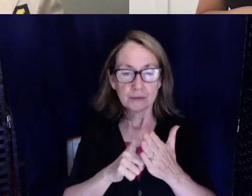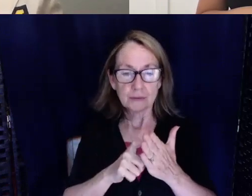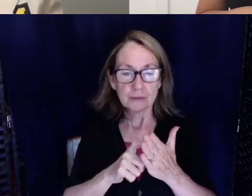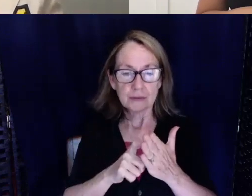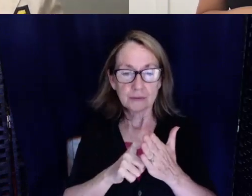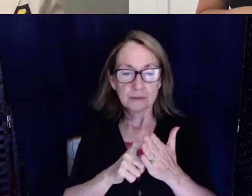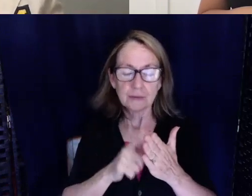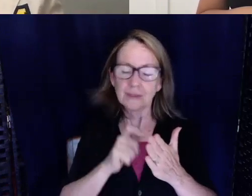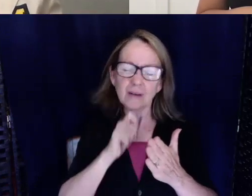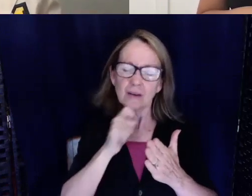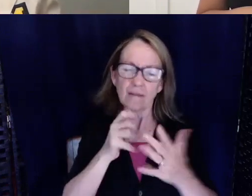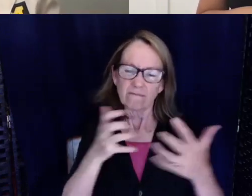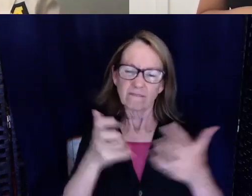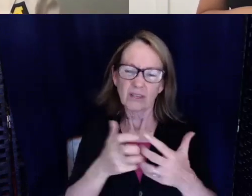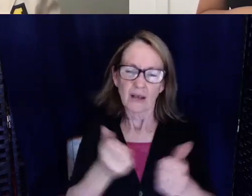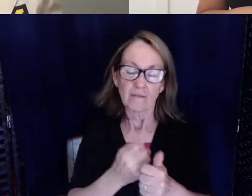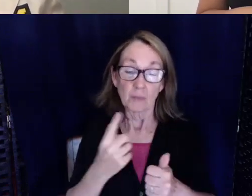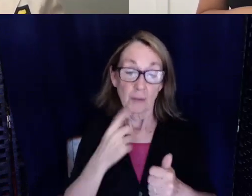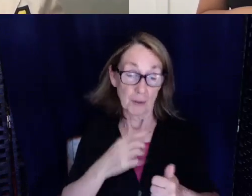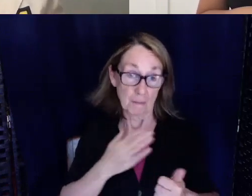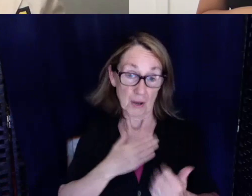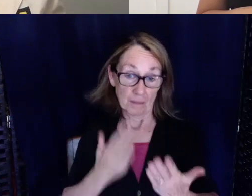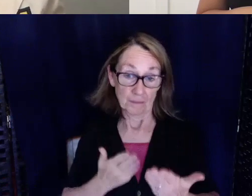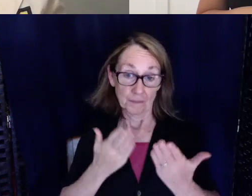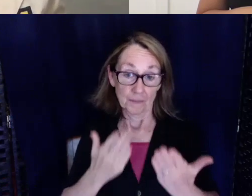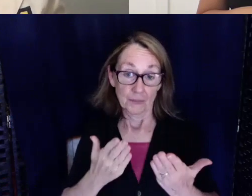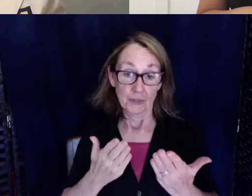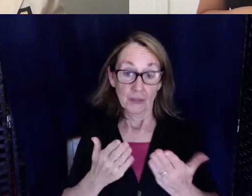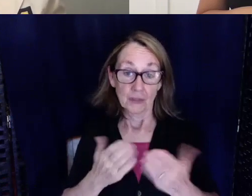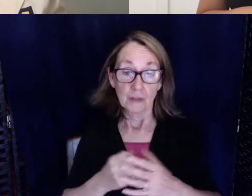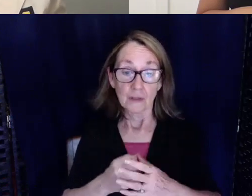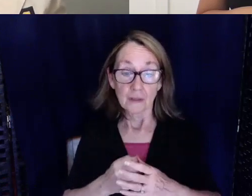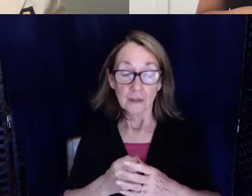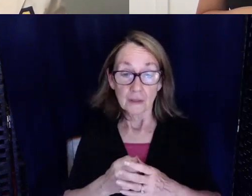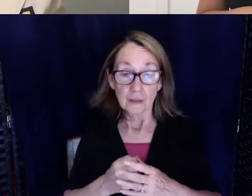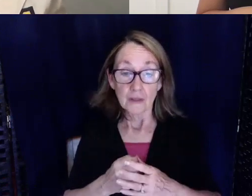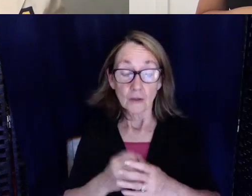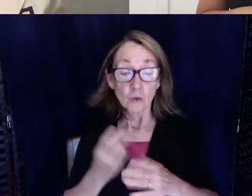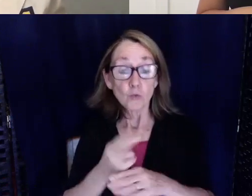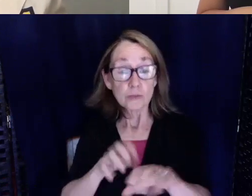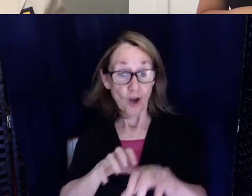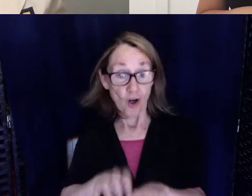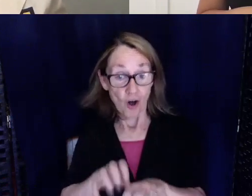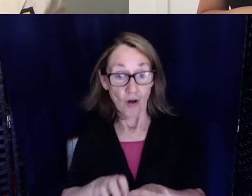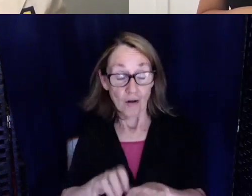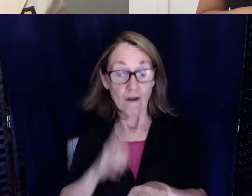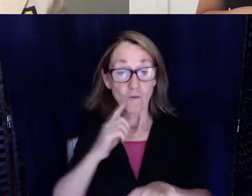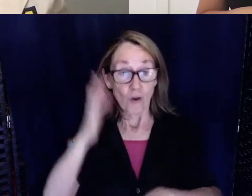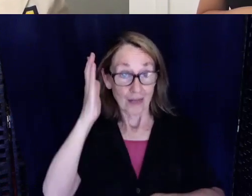everybody but my best recommendation is to use CART for lectures which is a real-time captioning because